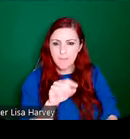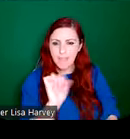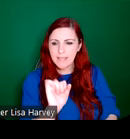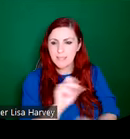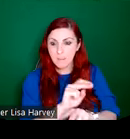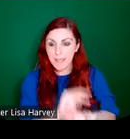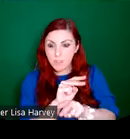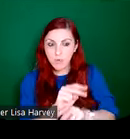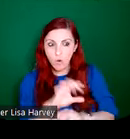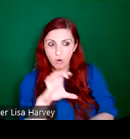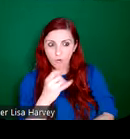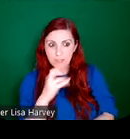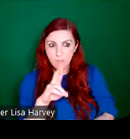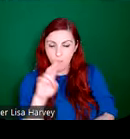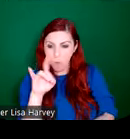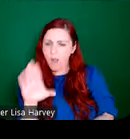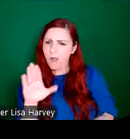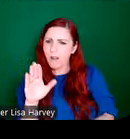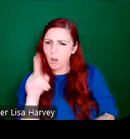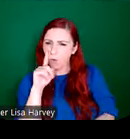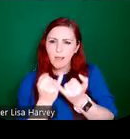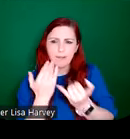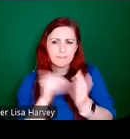was very involved in the early years of An Túr Ghloine. So in their cash books